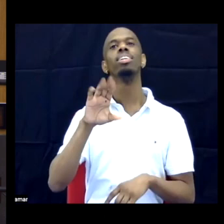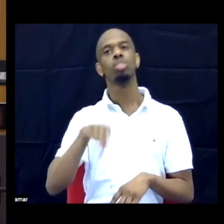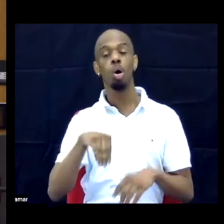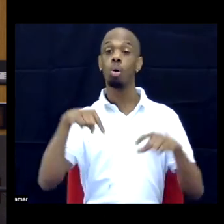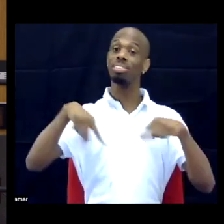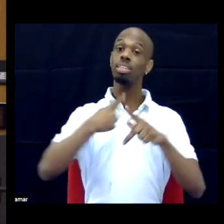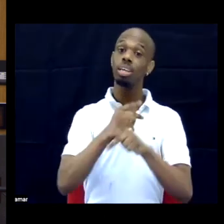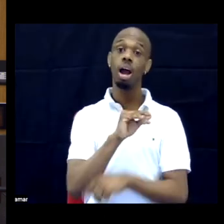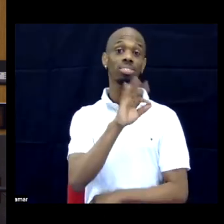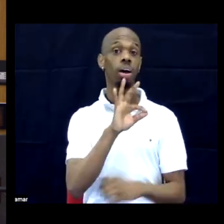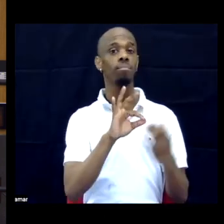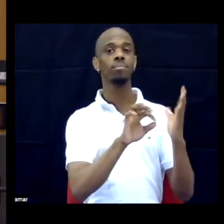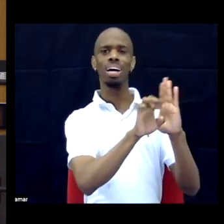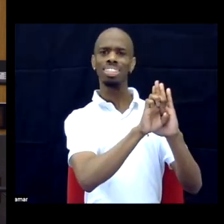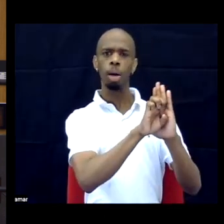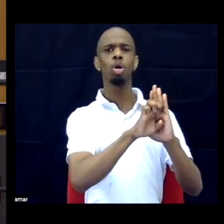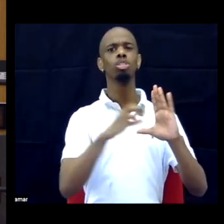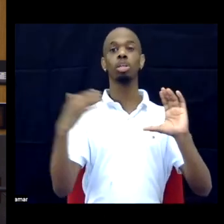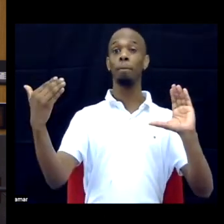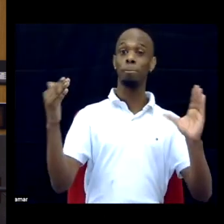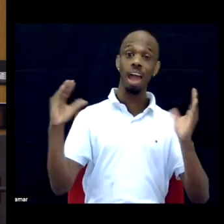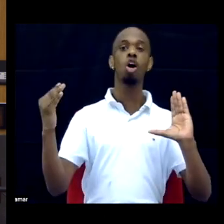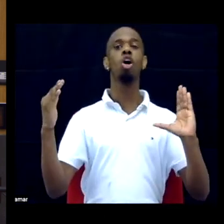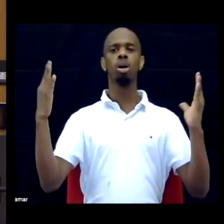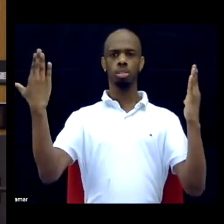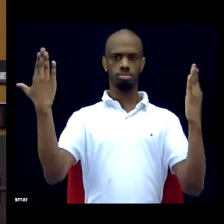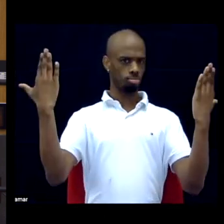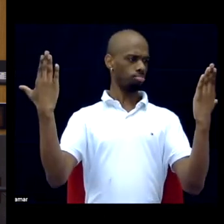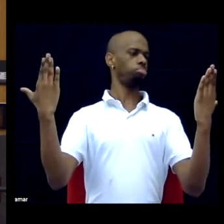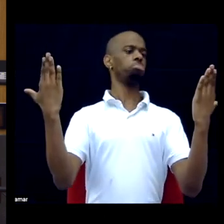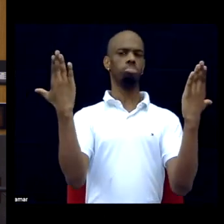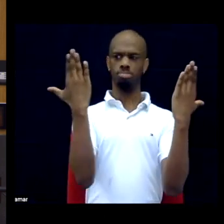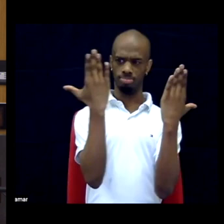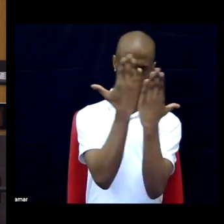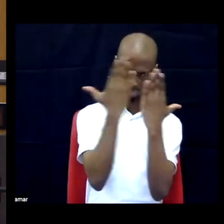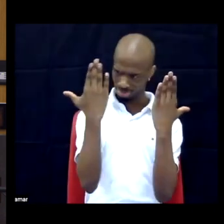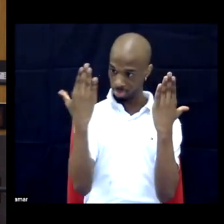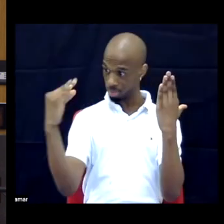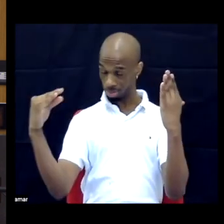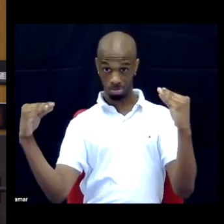So these kinds of analogies where it's comparing in order to kind of denigrate, right, intentionally